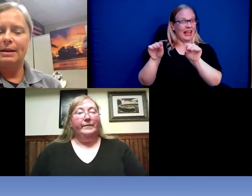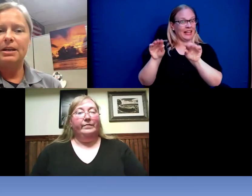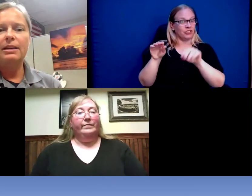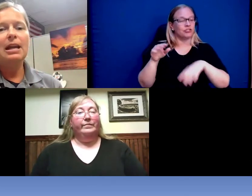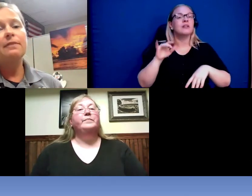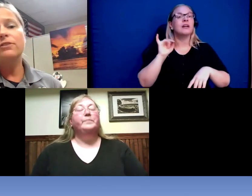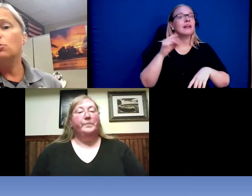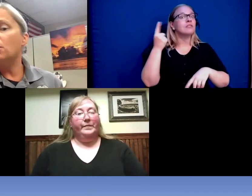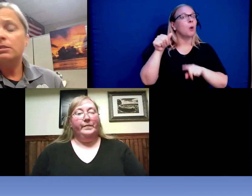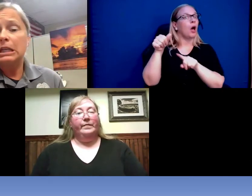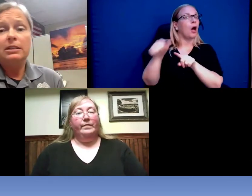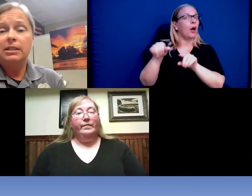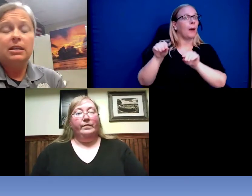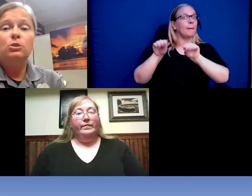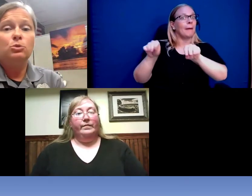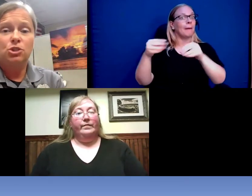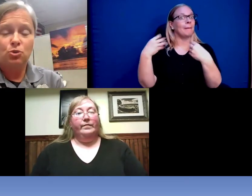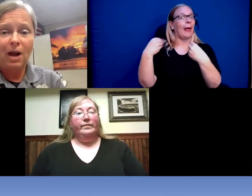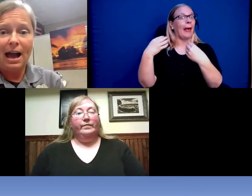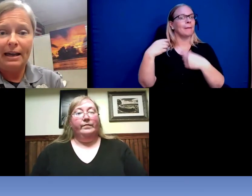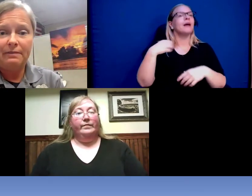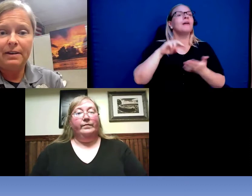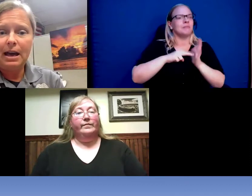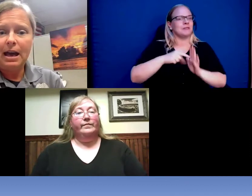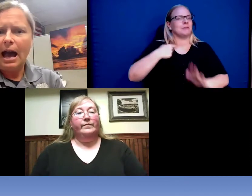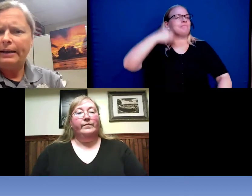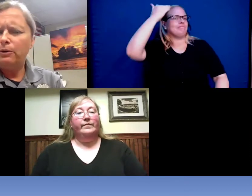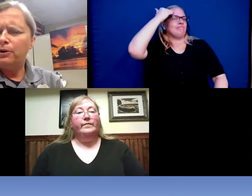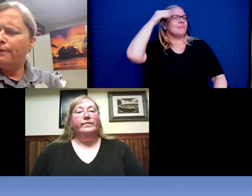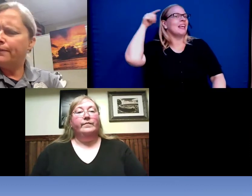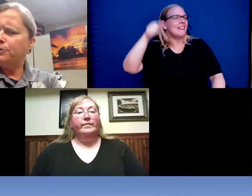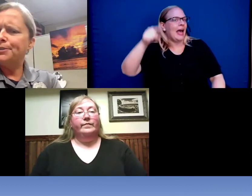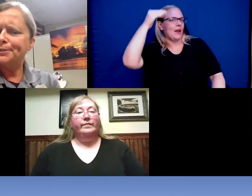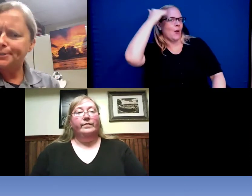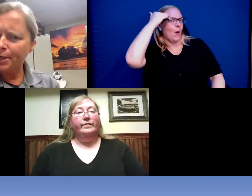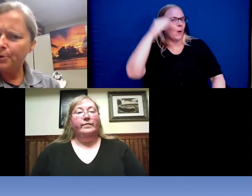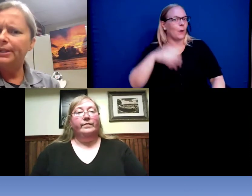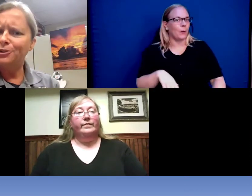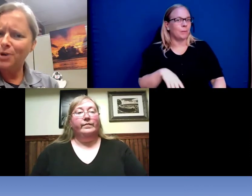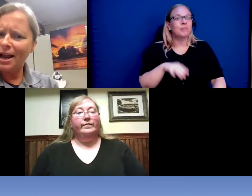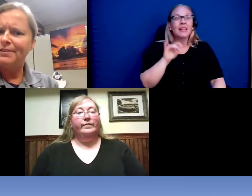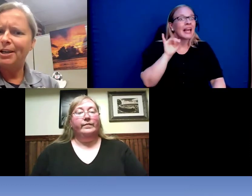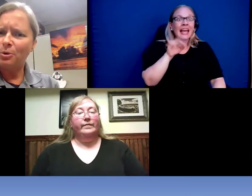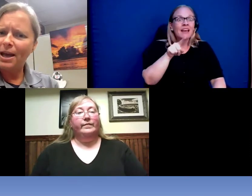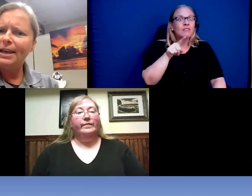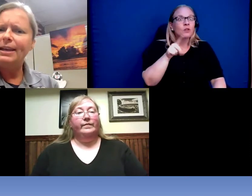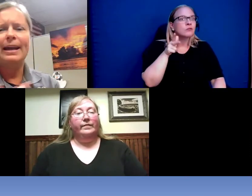, now if you just continue to drive I don't know if you are just slowly driving away or and